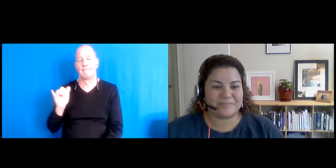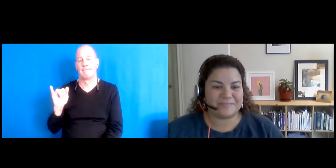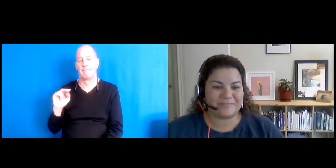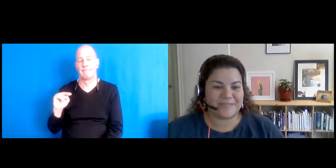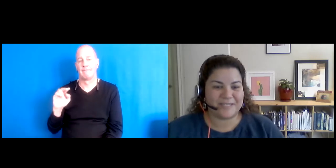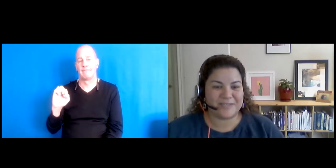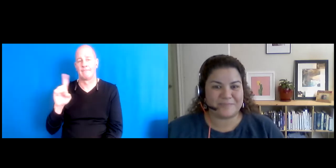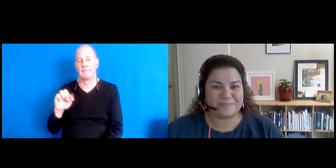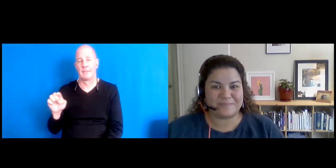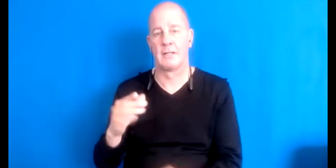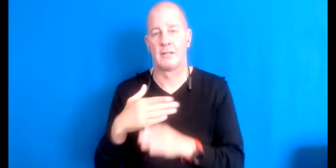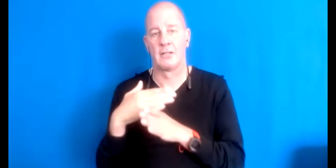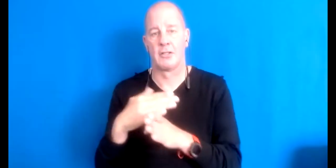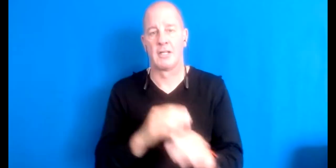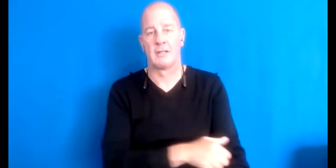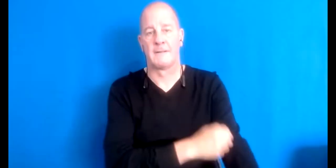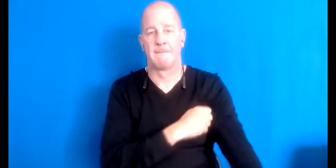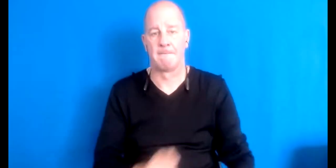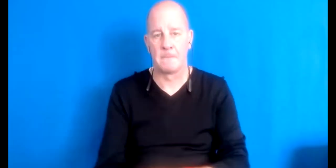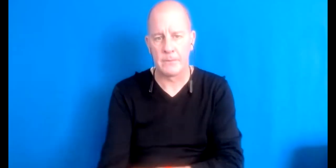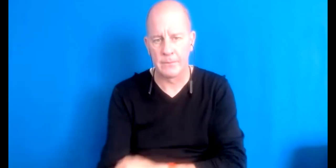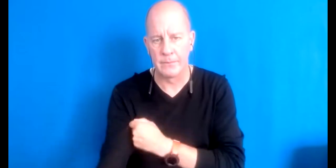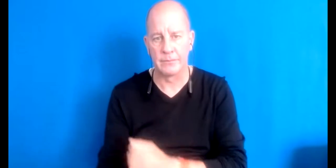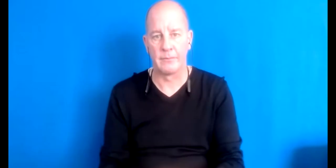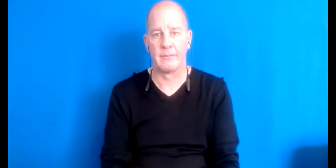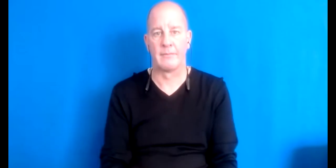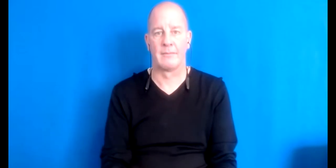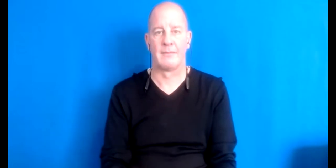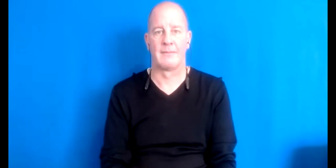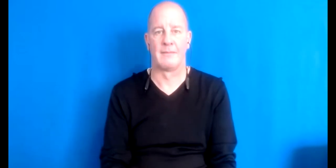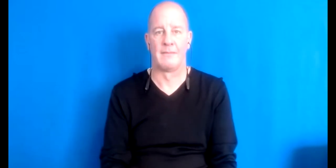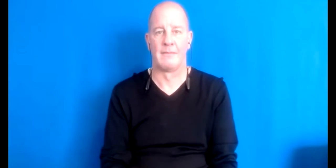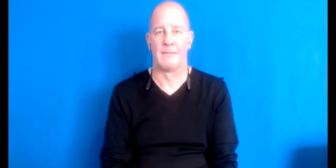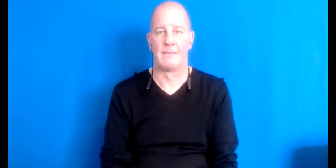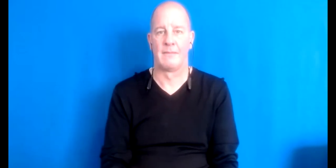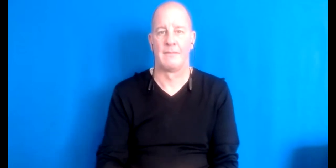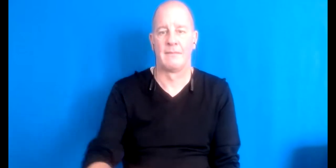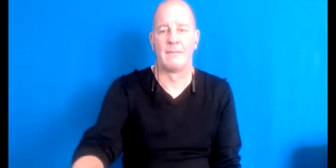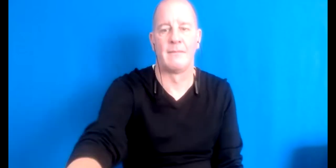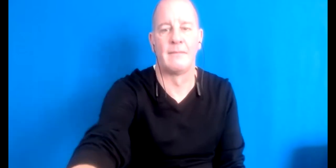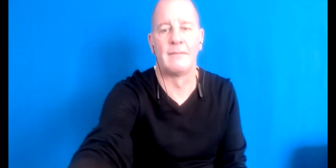15:53:15 Thank you. 15:53:18 But that everyone's so happy to be here.